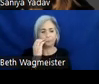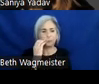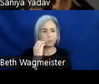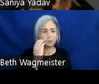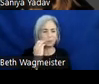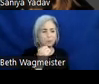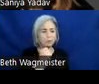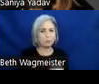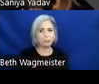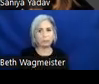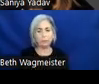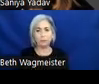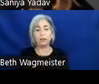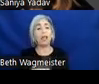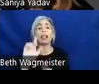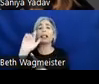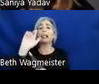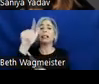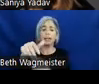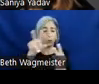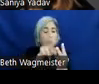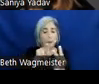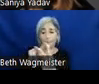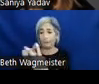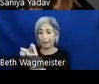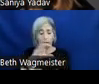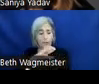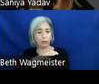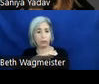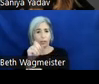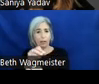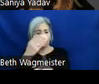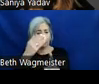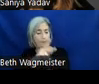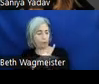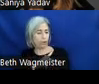Later on, we'll pair the characteristics of a person like this with each component